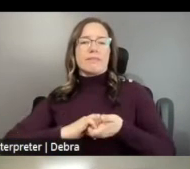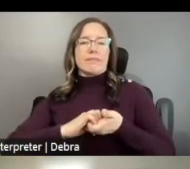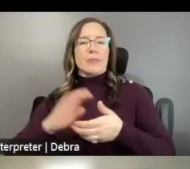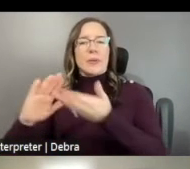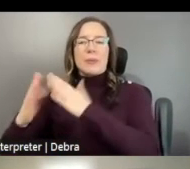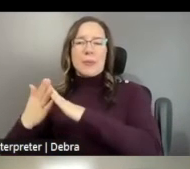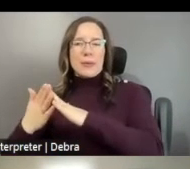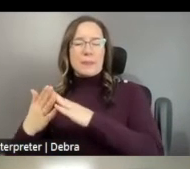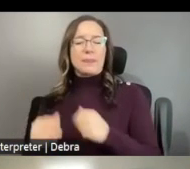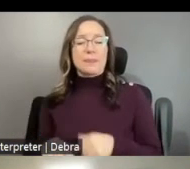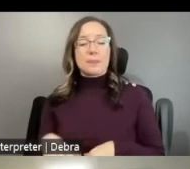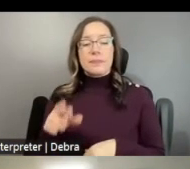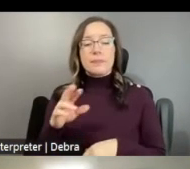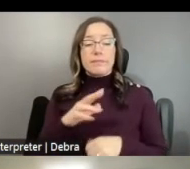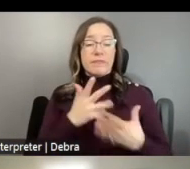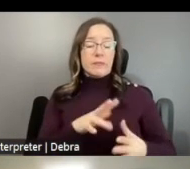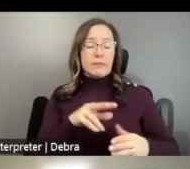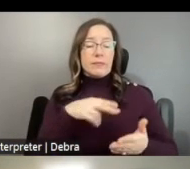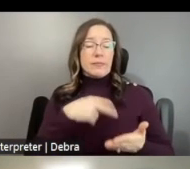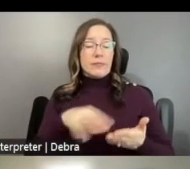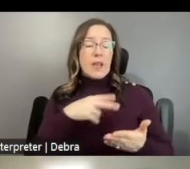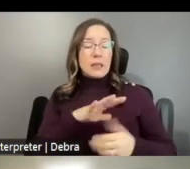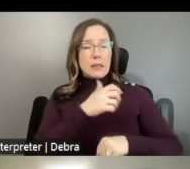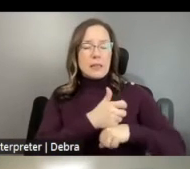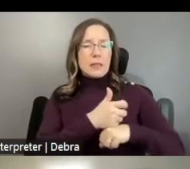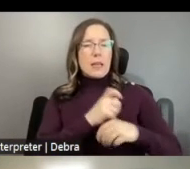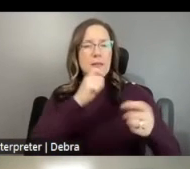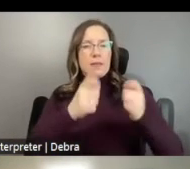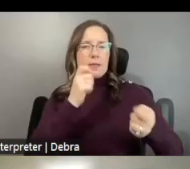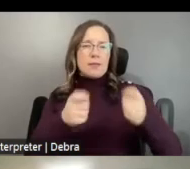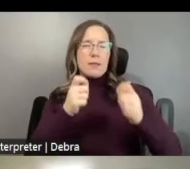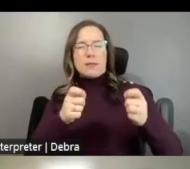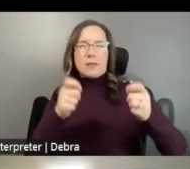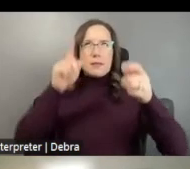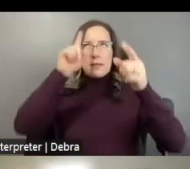THE RESTAGING OF EXISTING DANCE WORKS INCLUDING IN WAYS THAT REIMAGINE AND RECONTEXTUALIZE WORKS